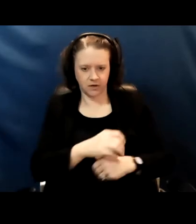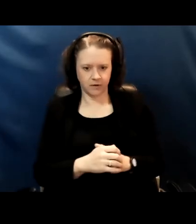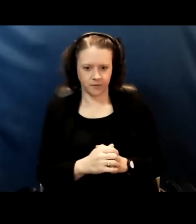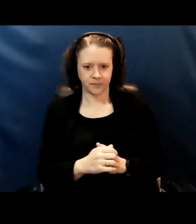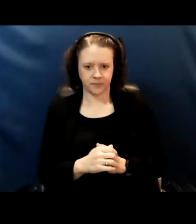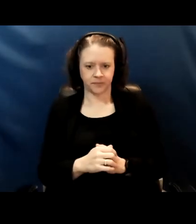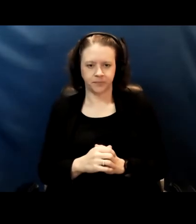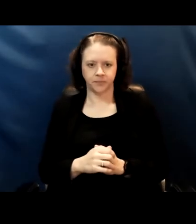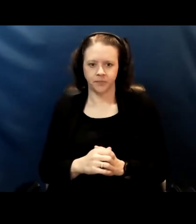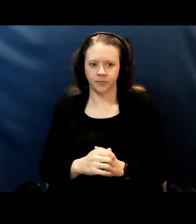So,